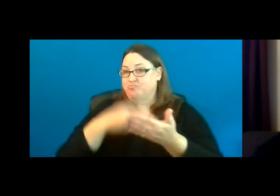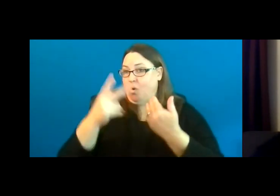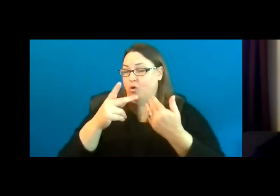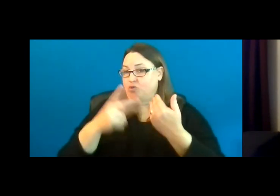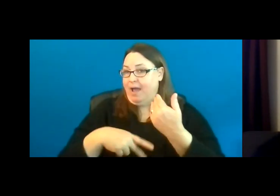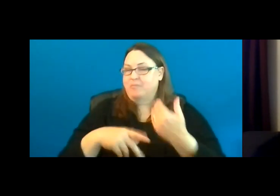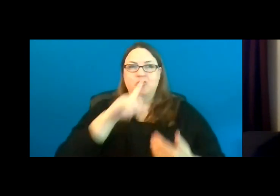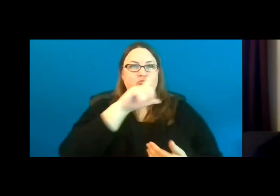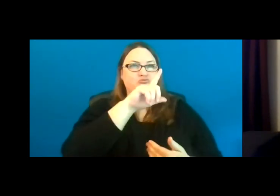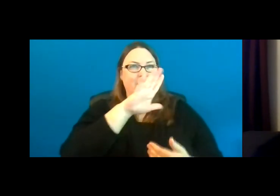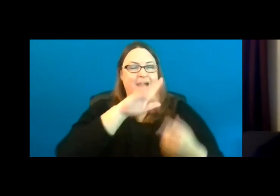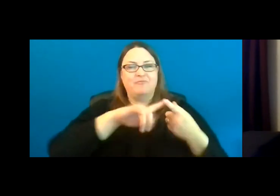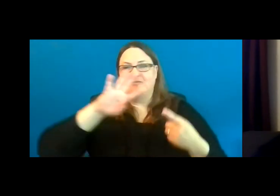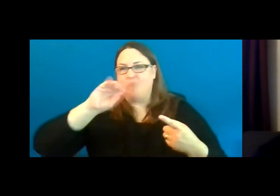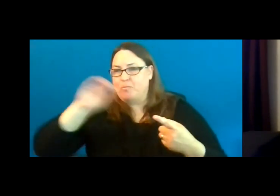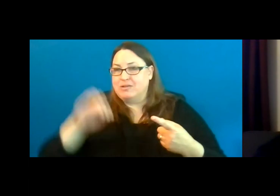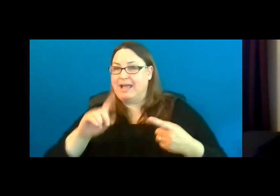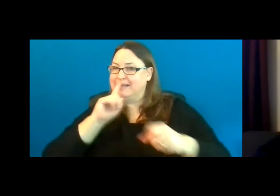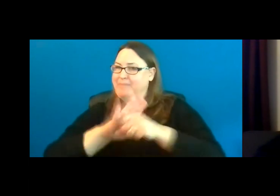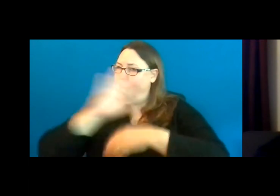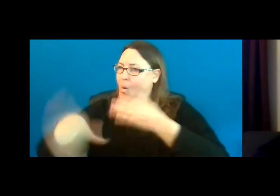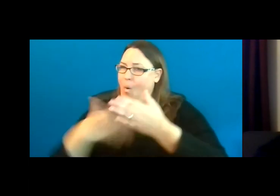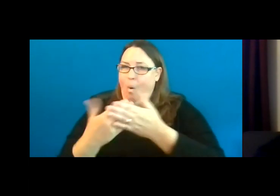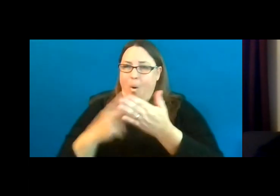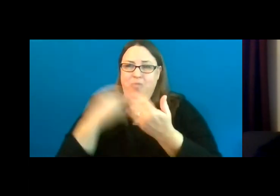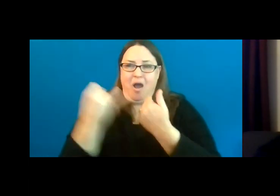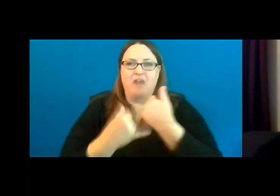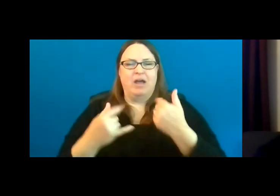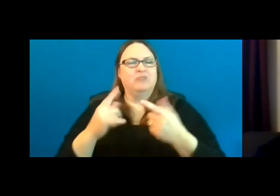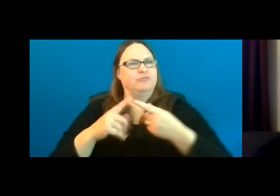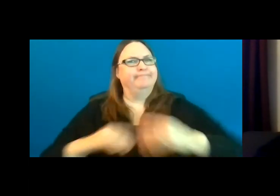percent committed their entire project to meeting universal design standards.